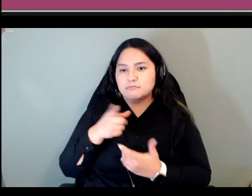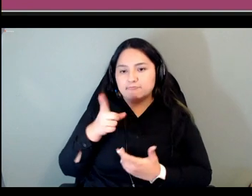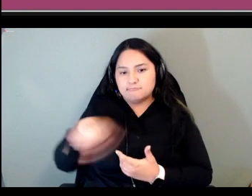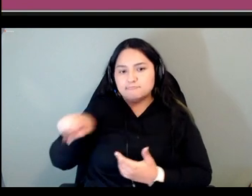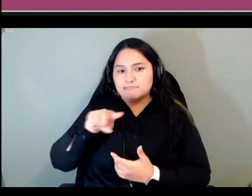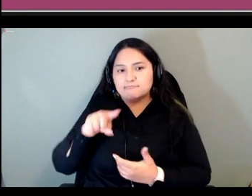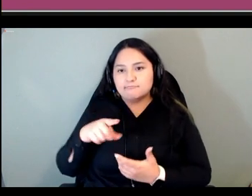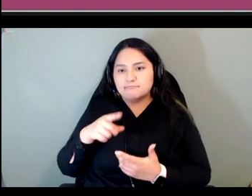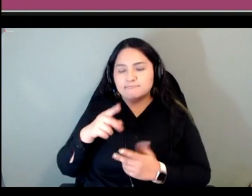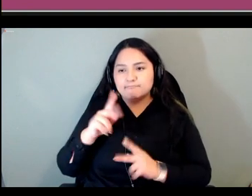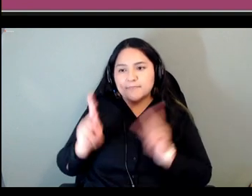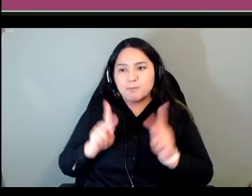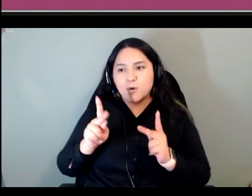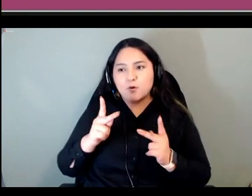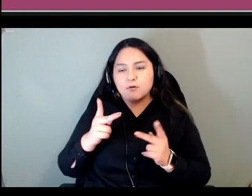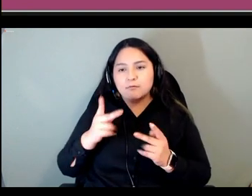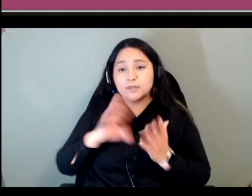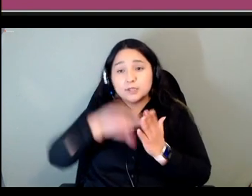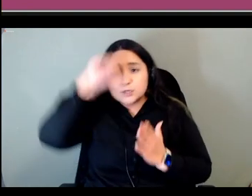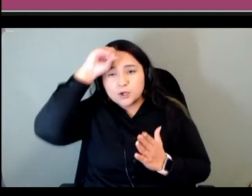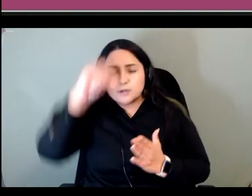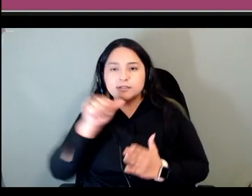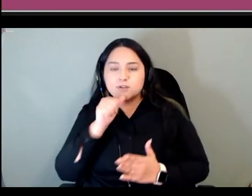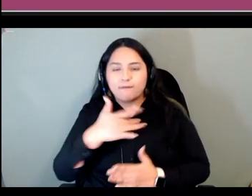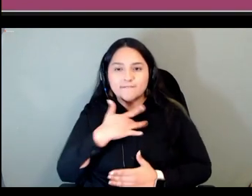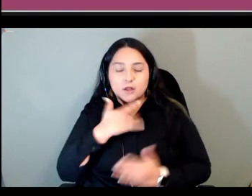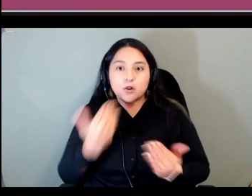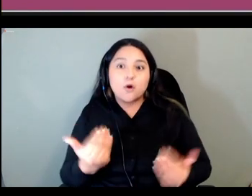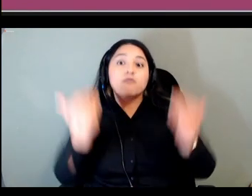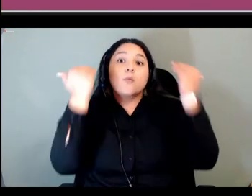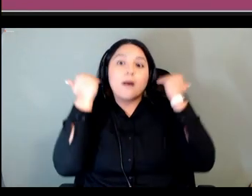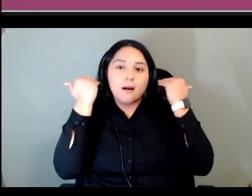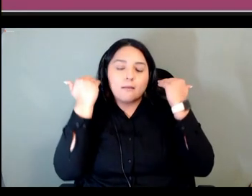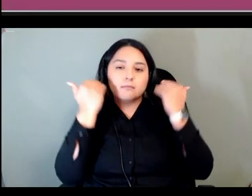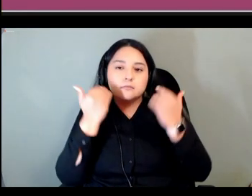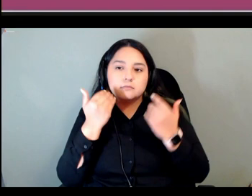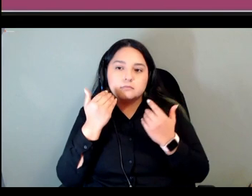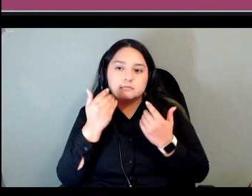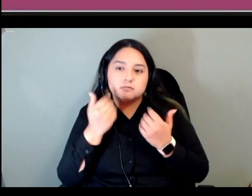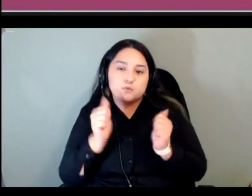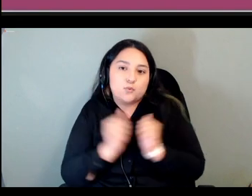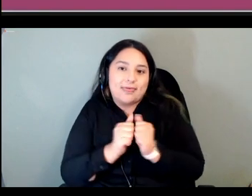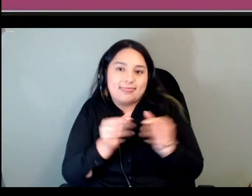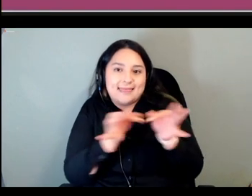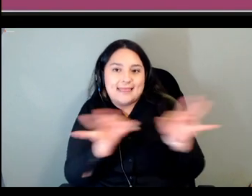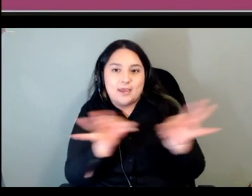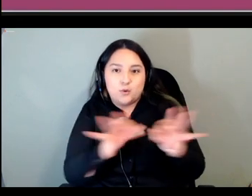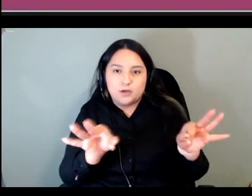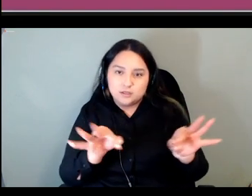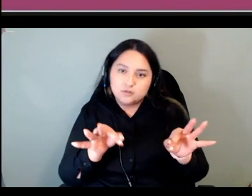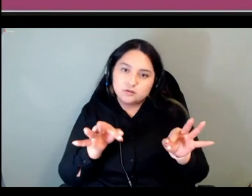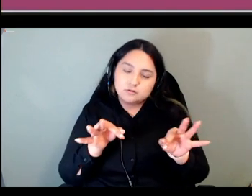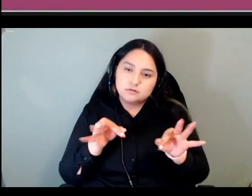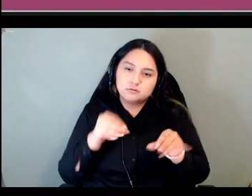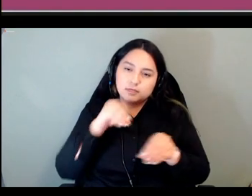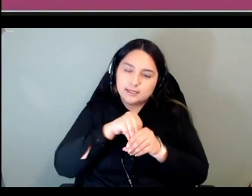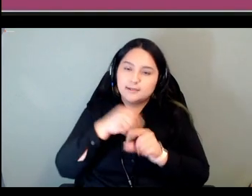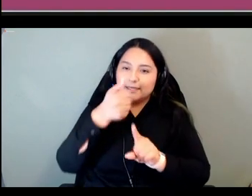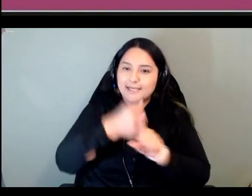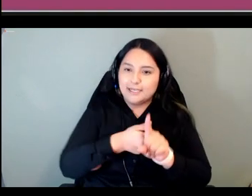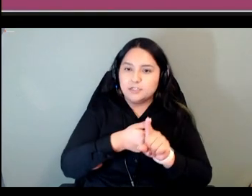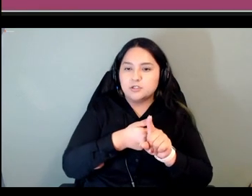overwhelmed by um the amount of language that was presented in each of the the lessons or